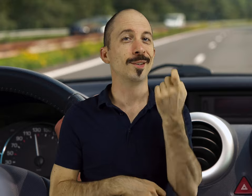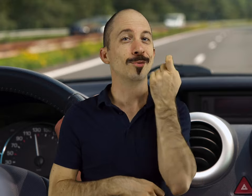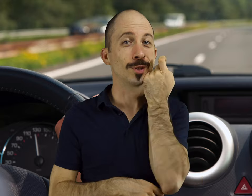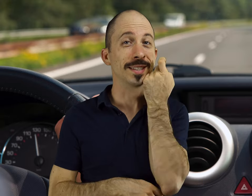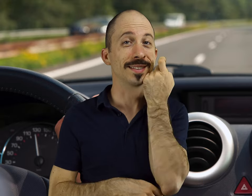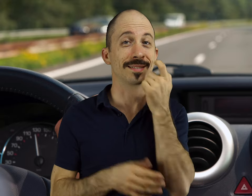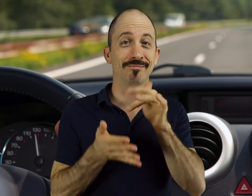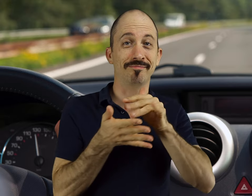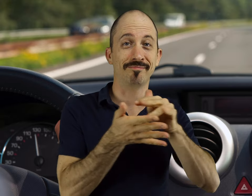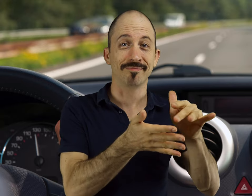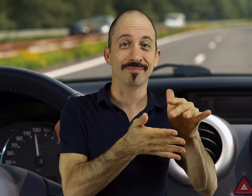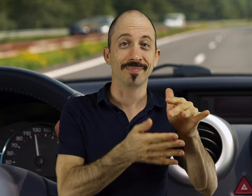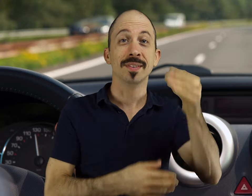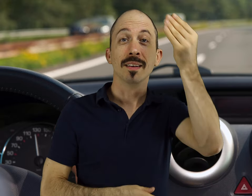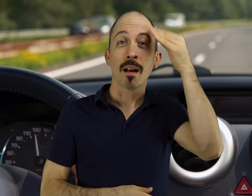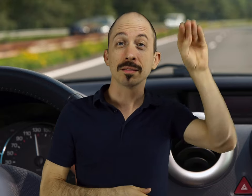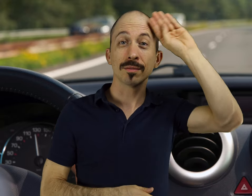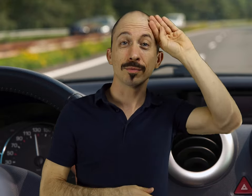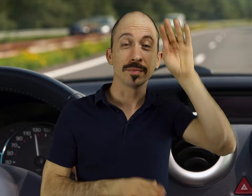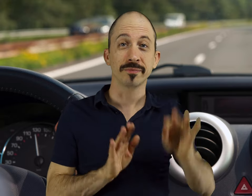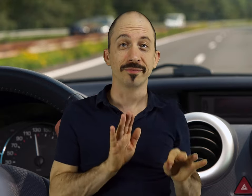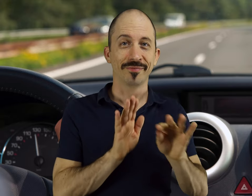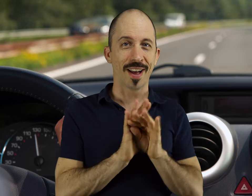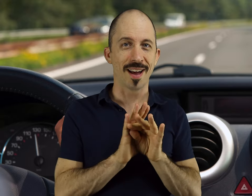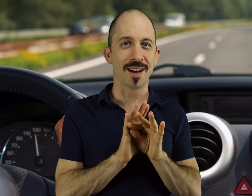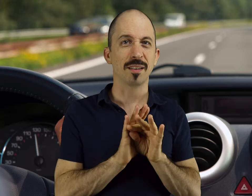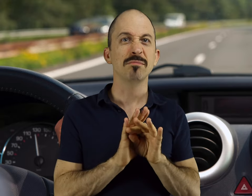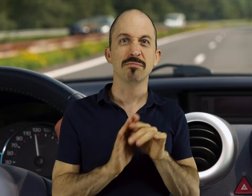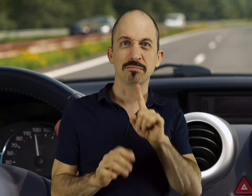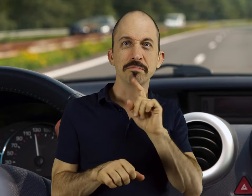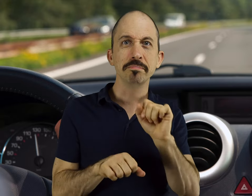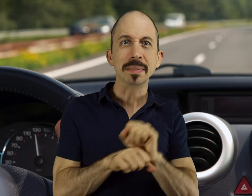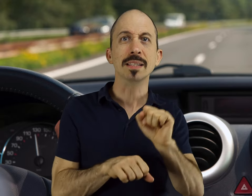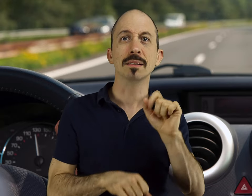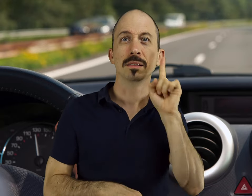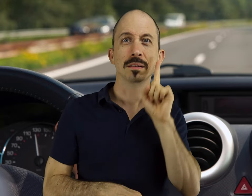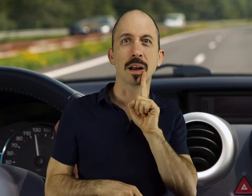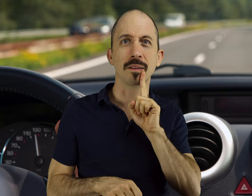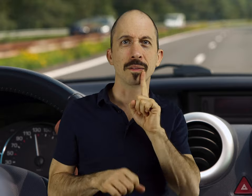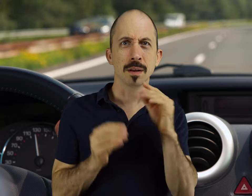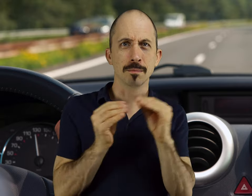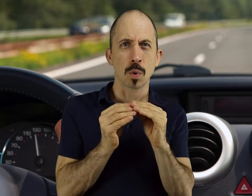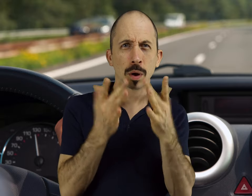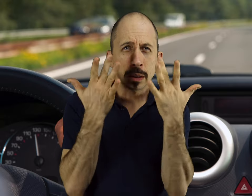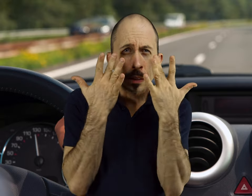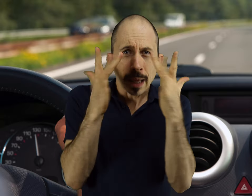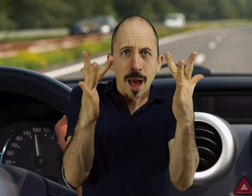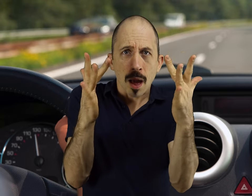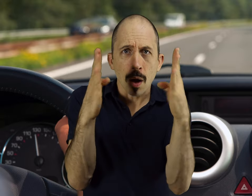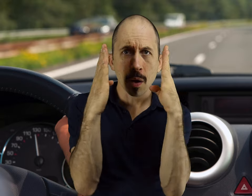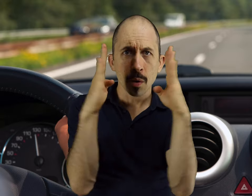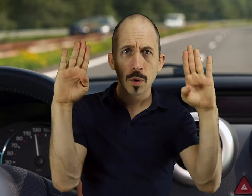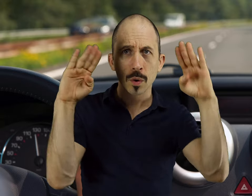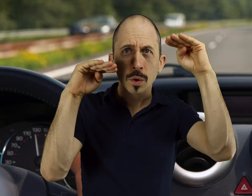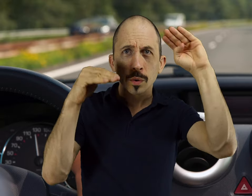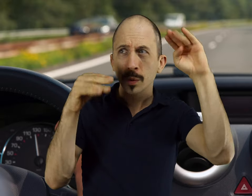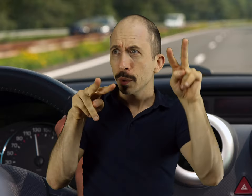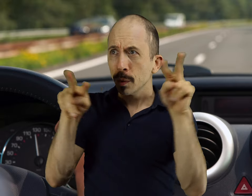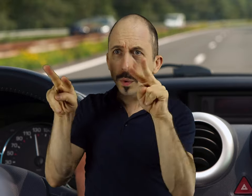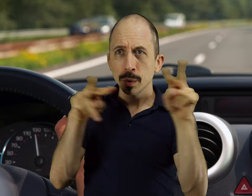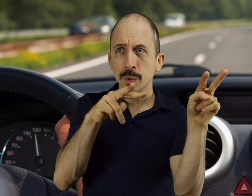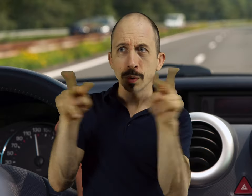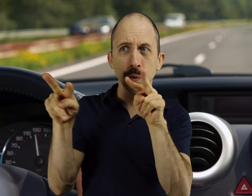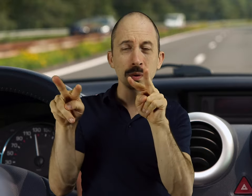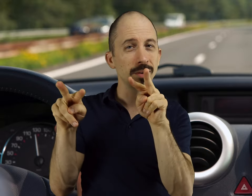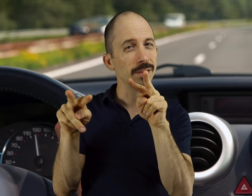A recent Australian study confirmed that Deaf drivers are indeed more sensitive to visual stimuli while driving.